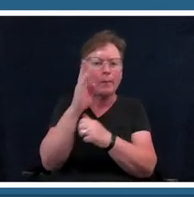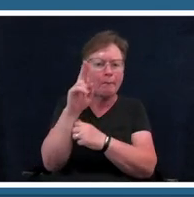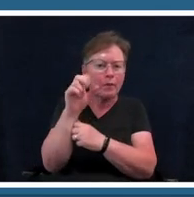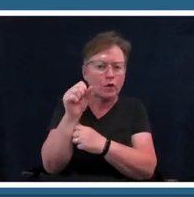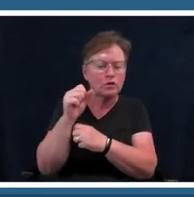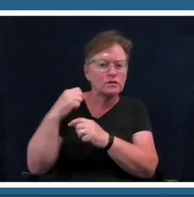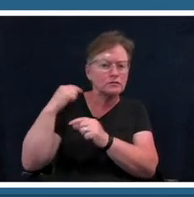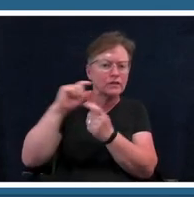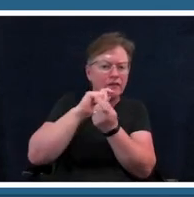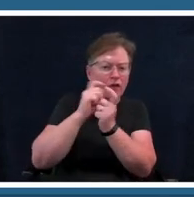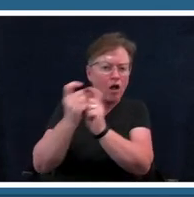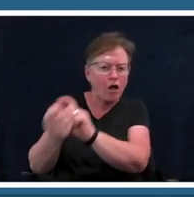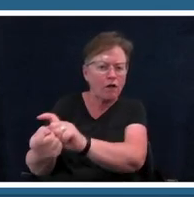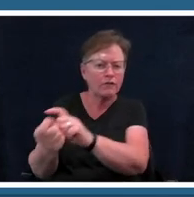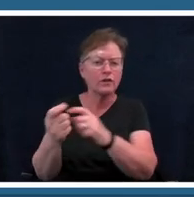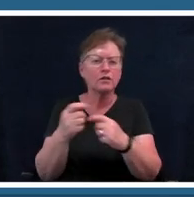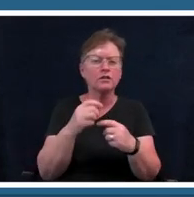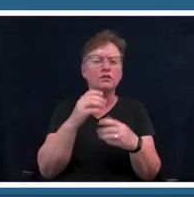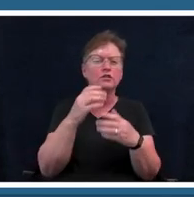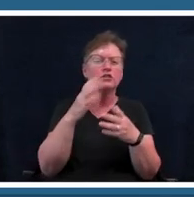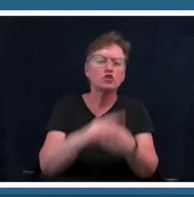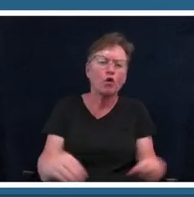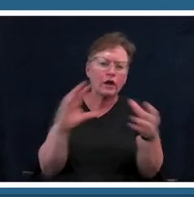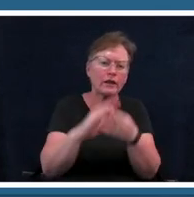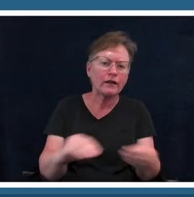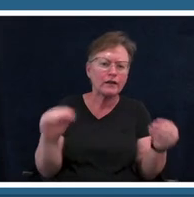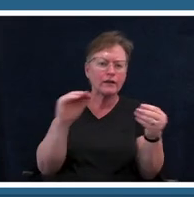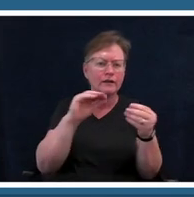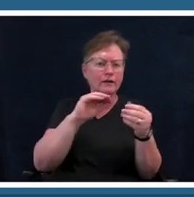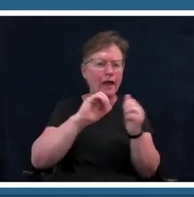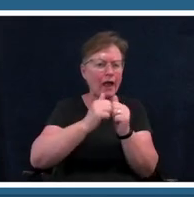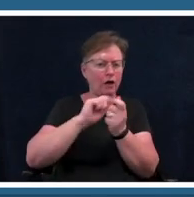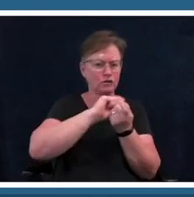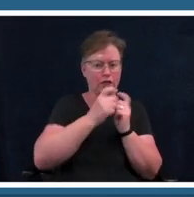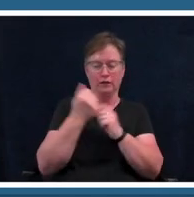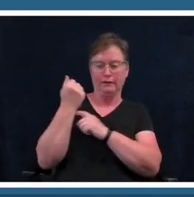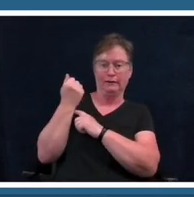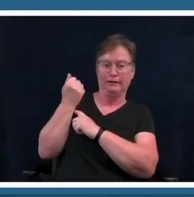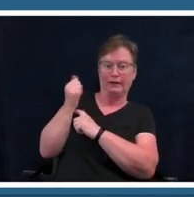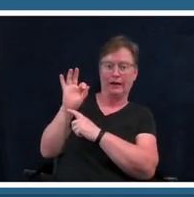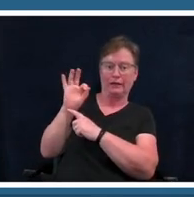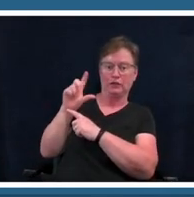the storytelling has changed